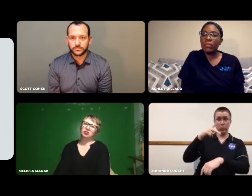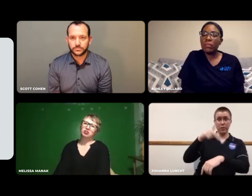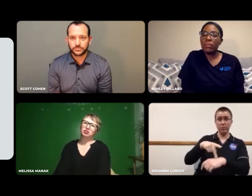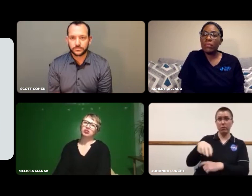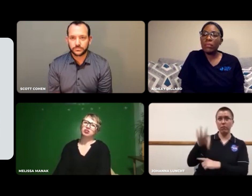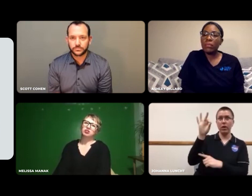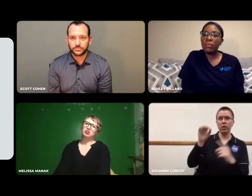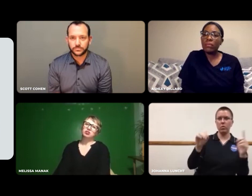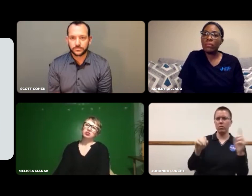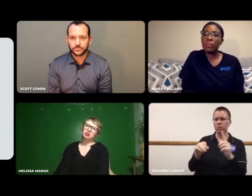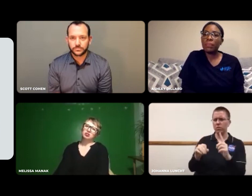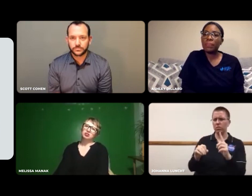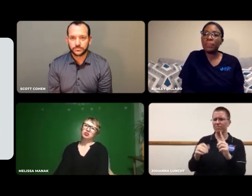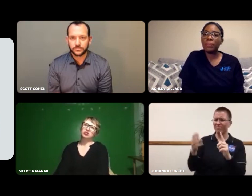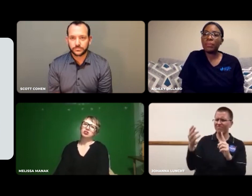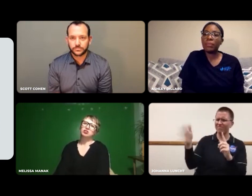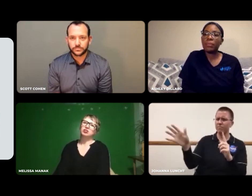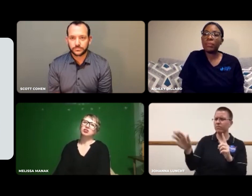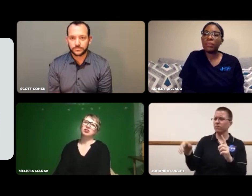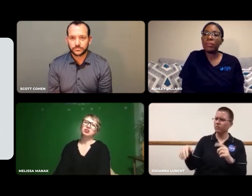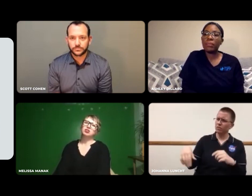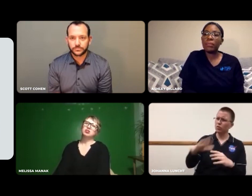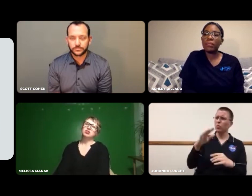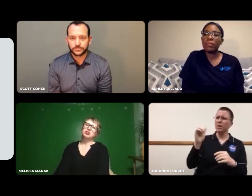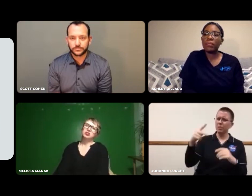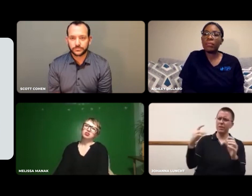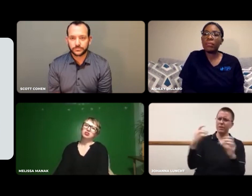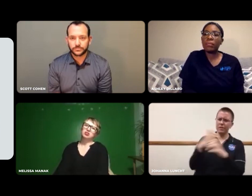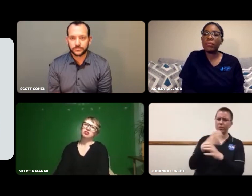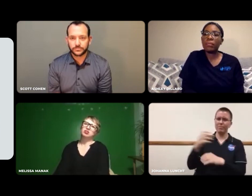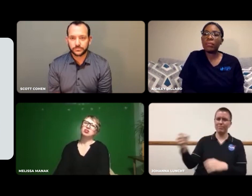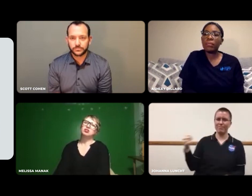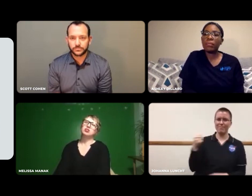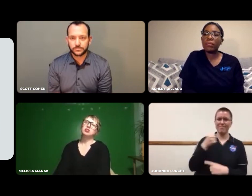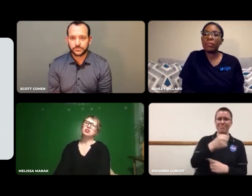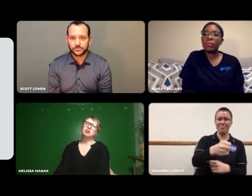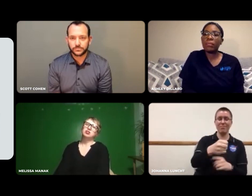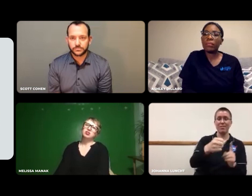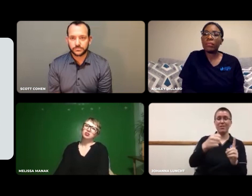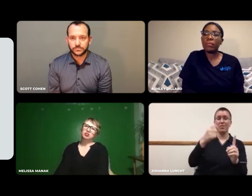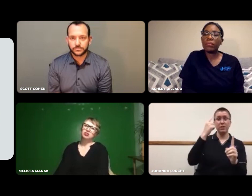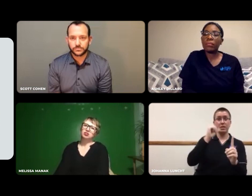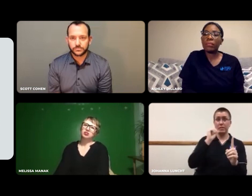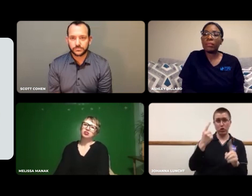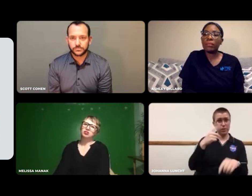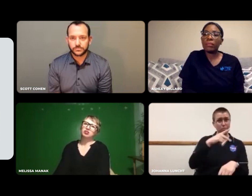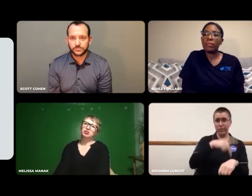My principal found out and said, "No, let her into the class."